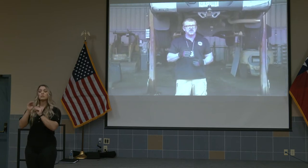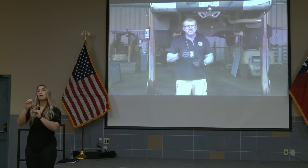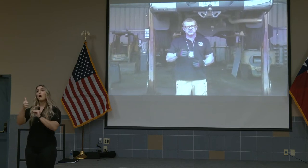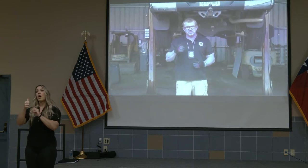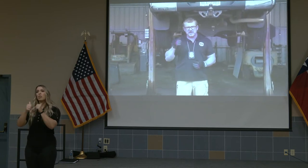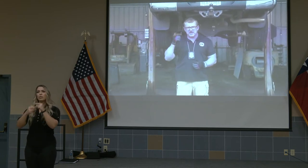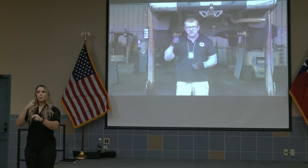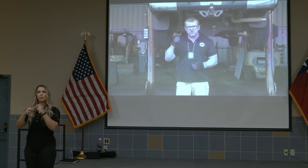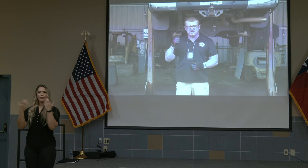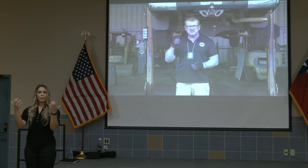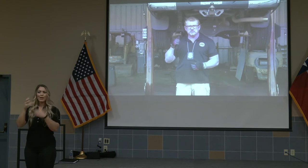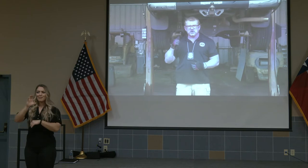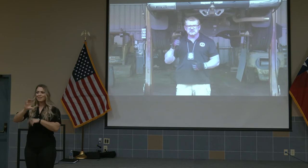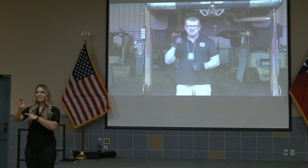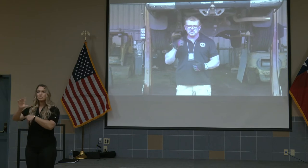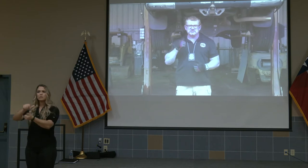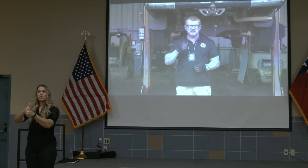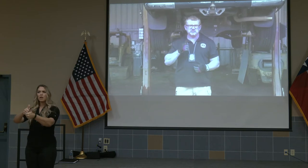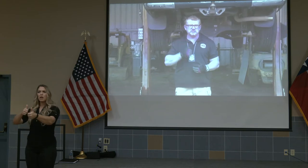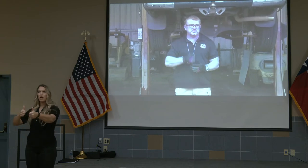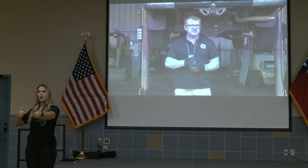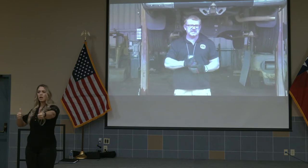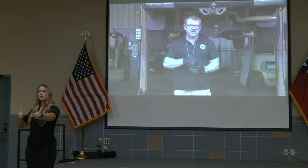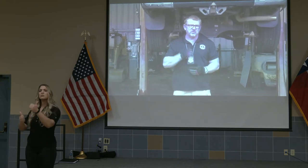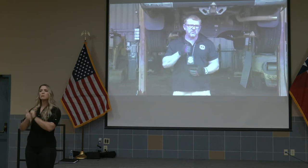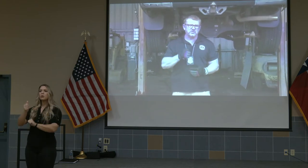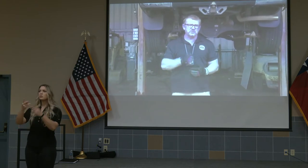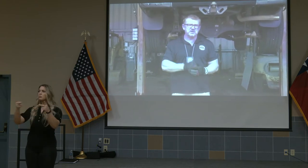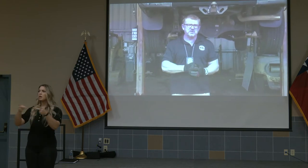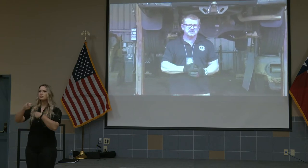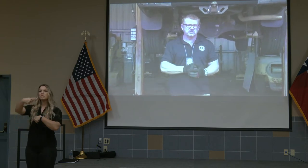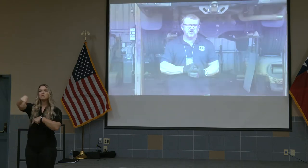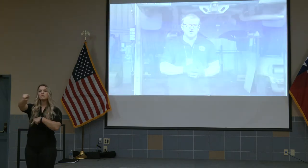There is back order on these parts at most dealerships here in town over three months long.